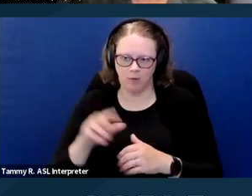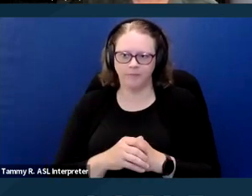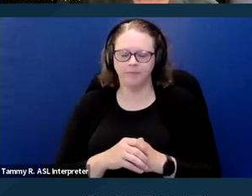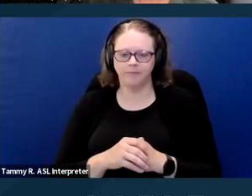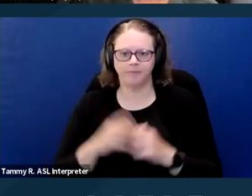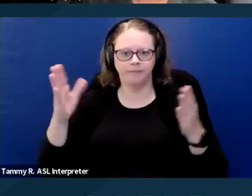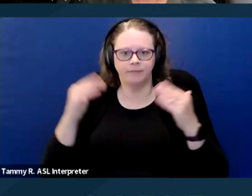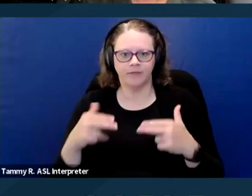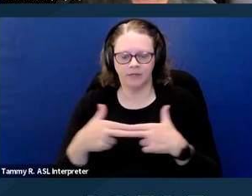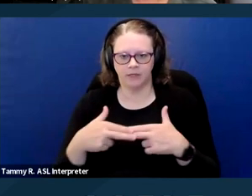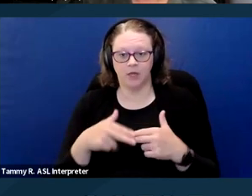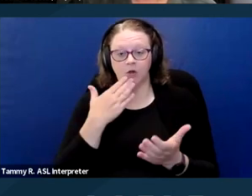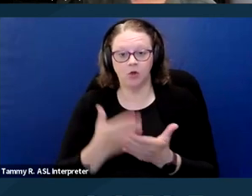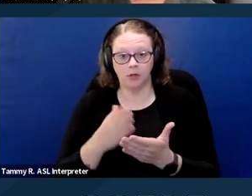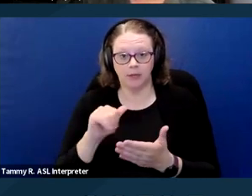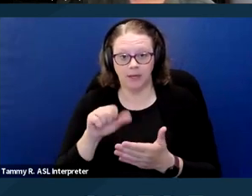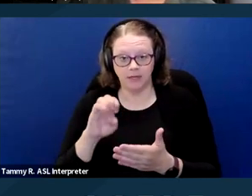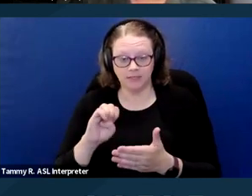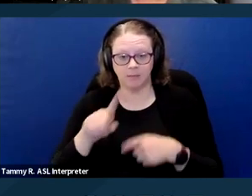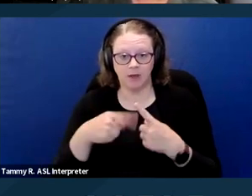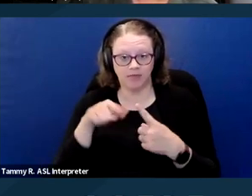A good case on this out of Nevada